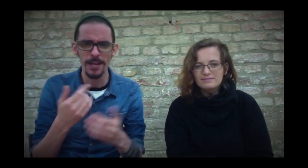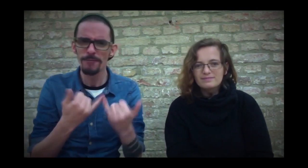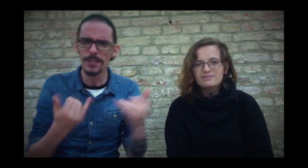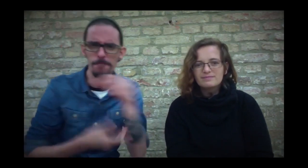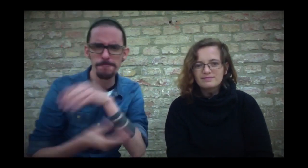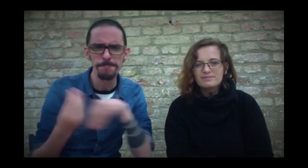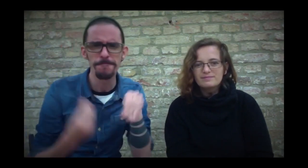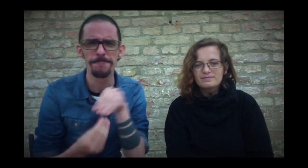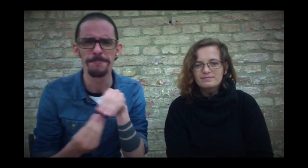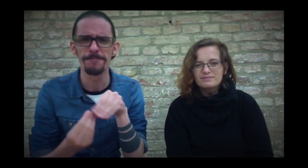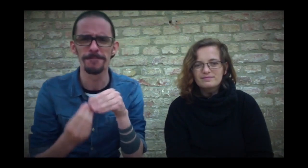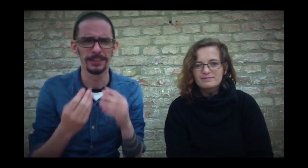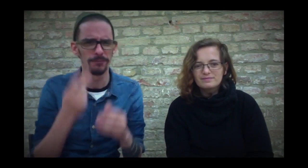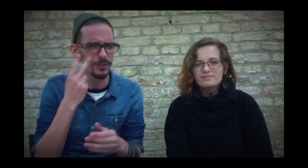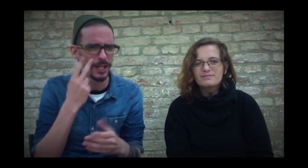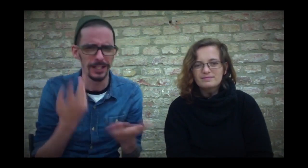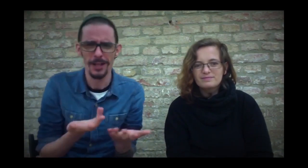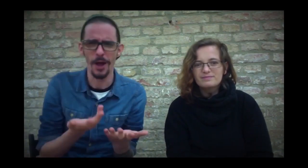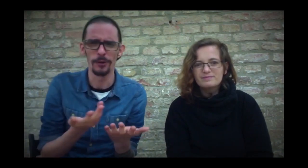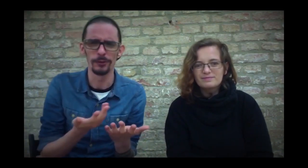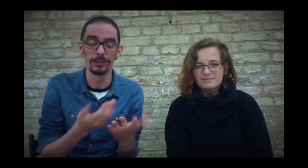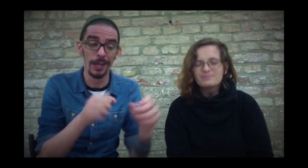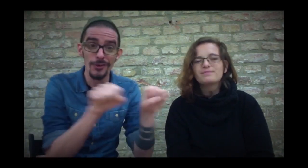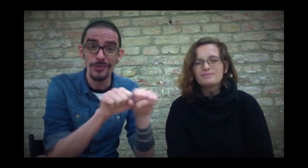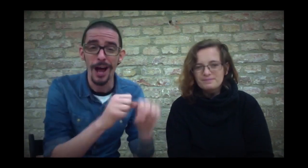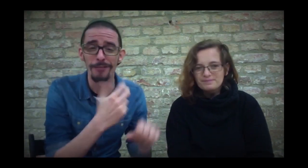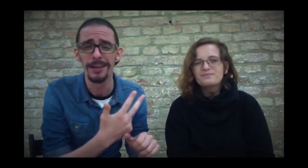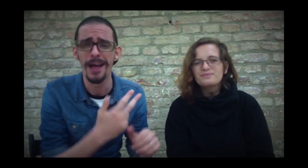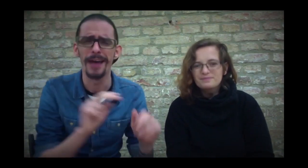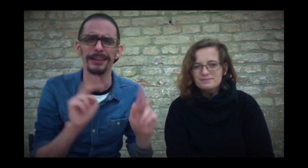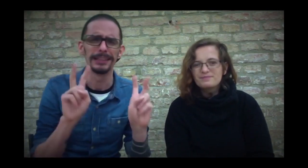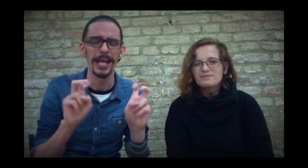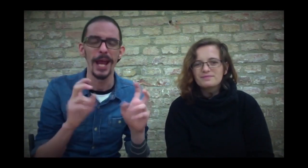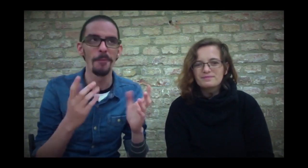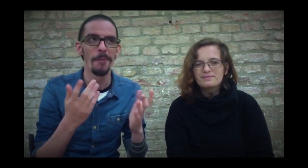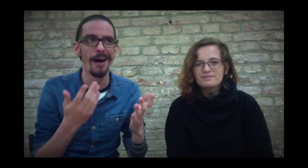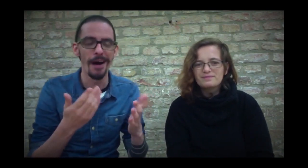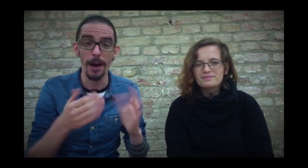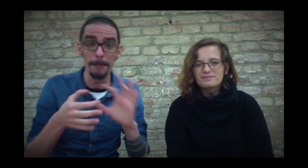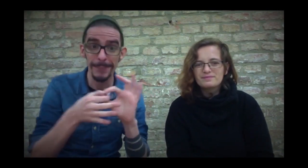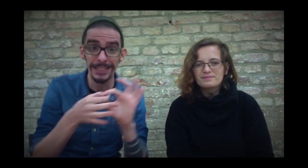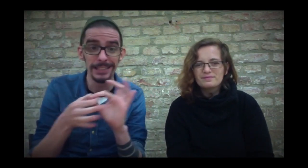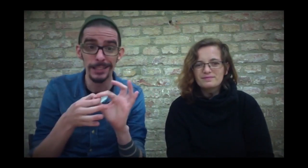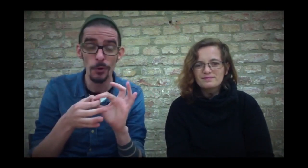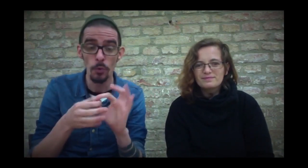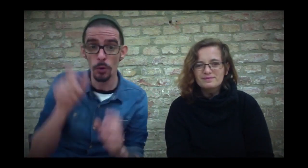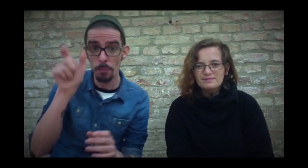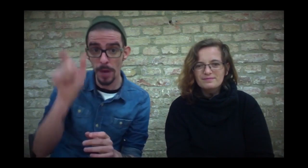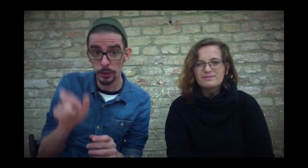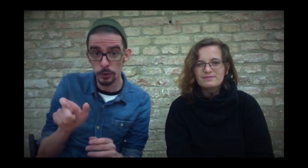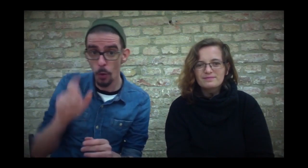How do you deal with these two different worlds? The third season is about all about relationships.